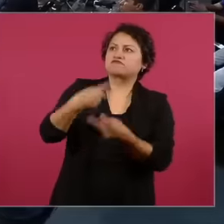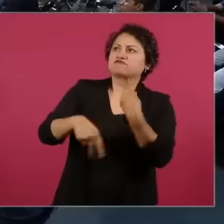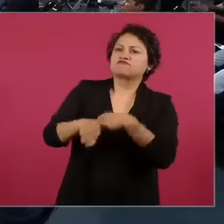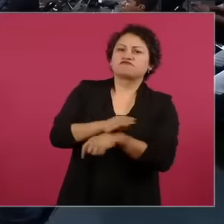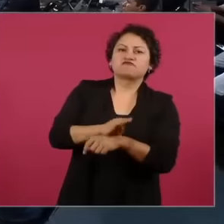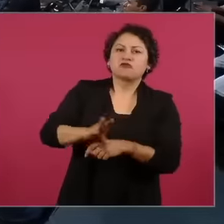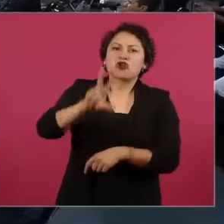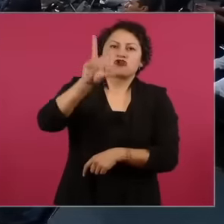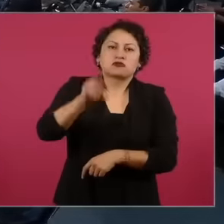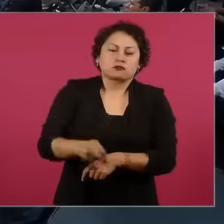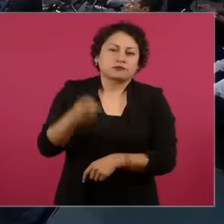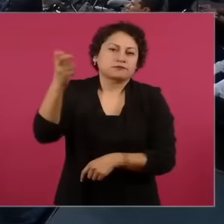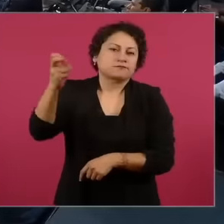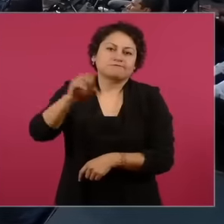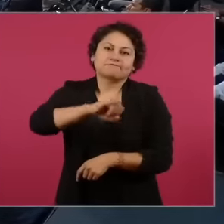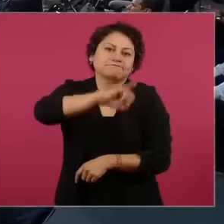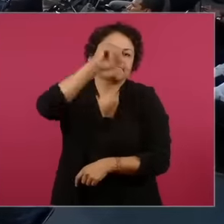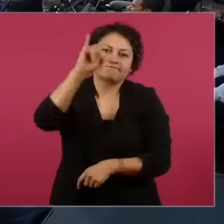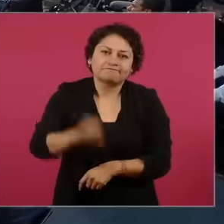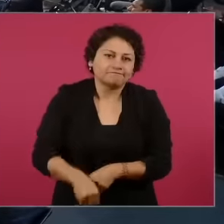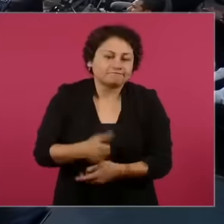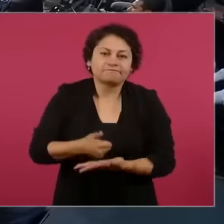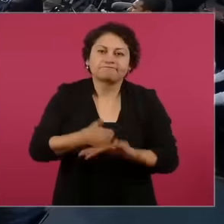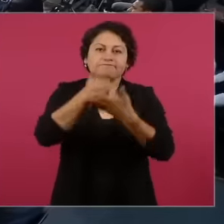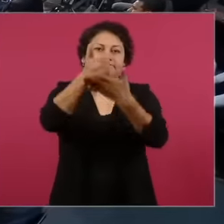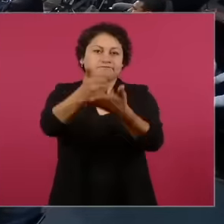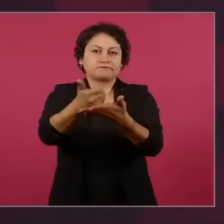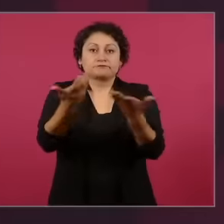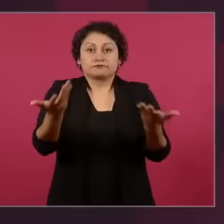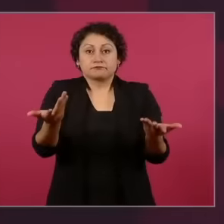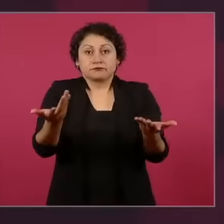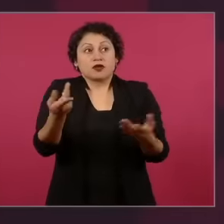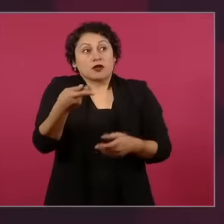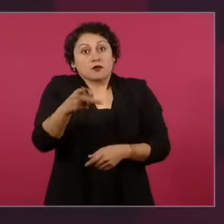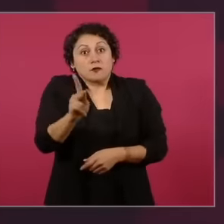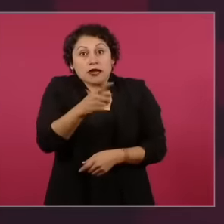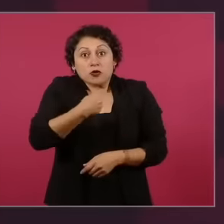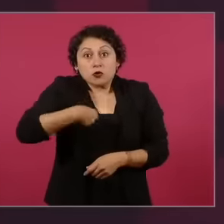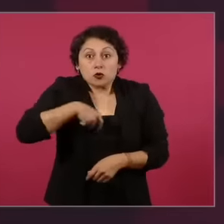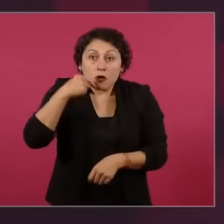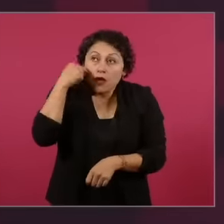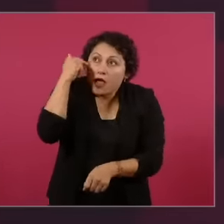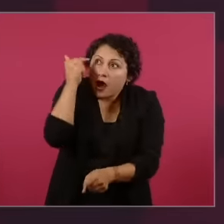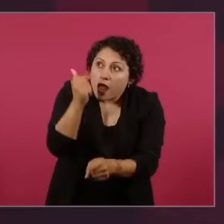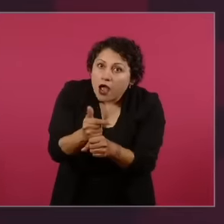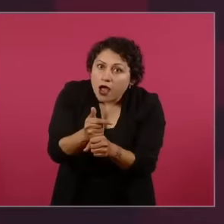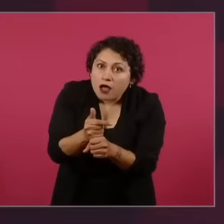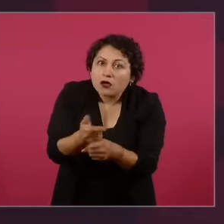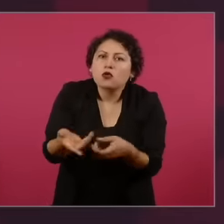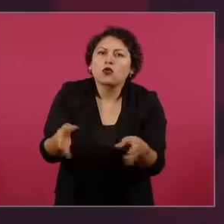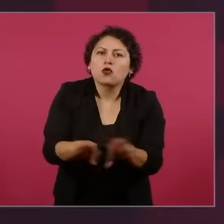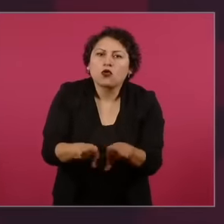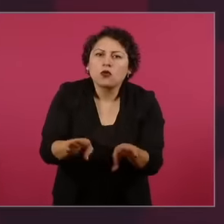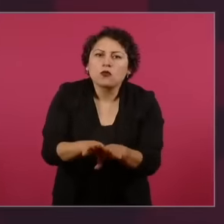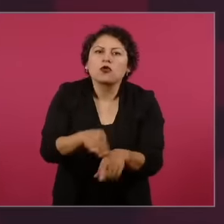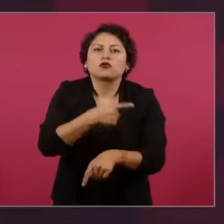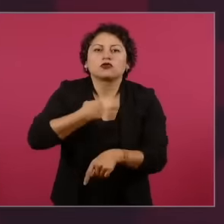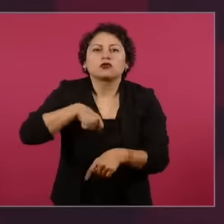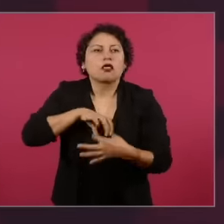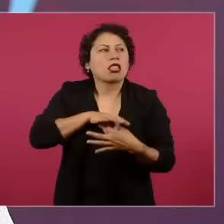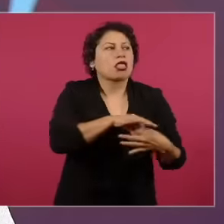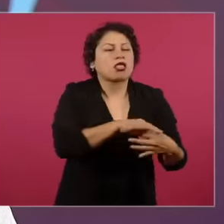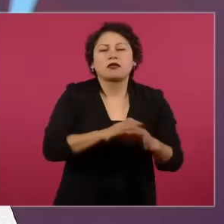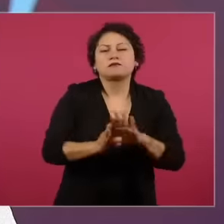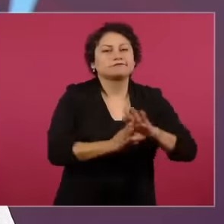This can only be noticed if you work from independence, so giving a voice to those who do not